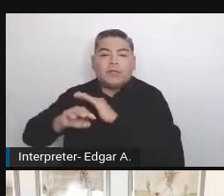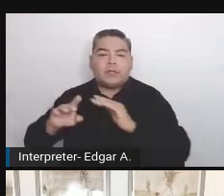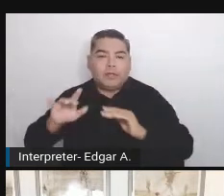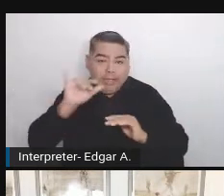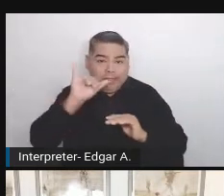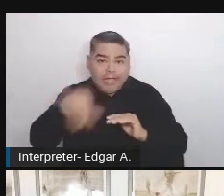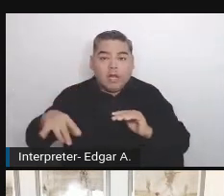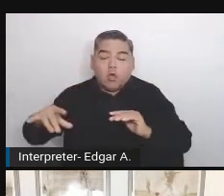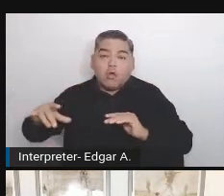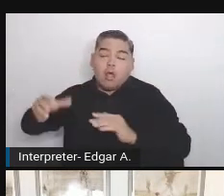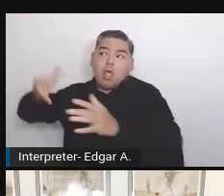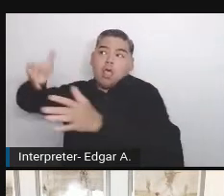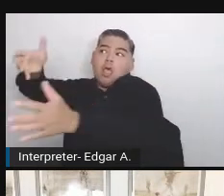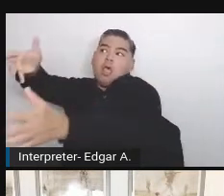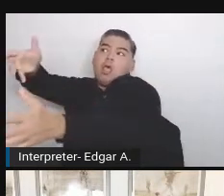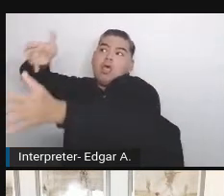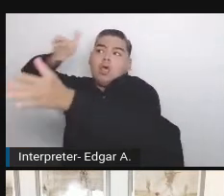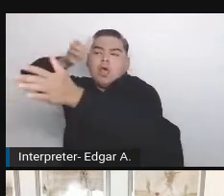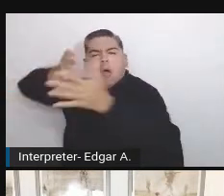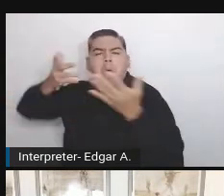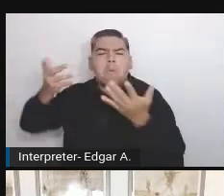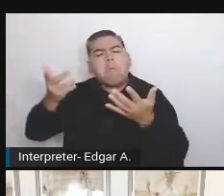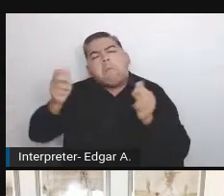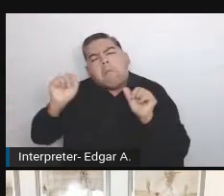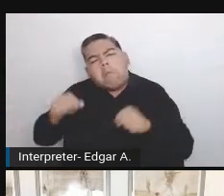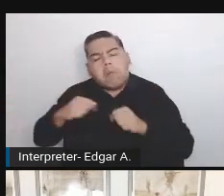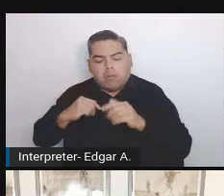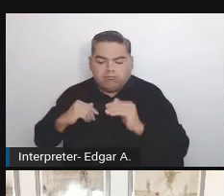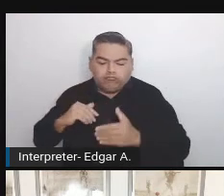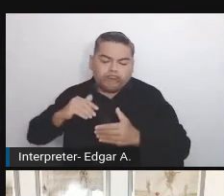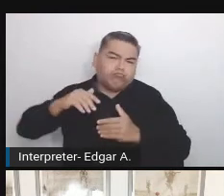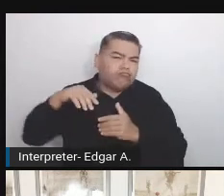From my perspective I see that sometimes it's enough